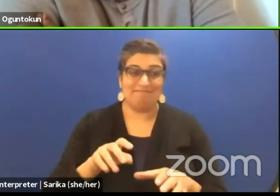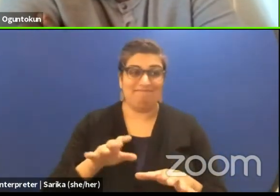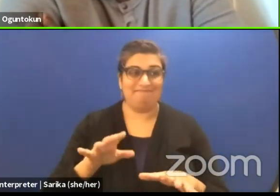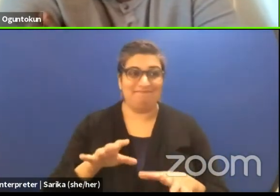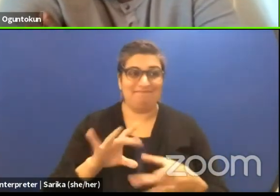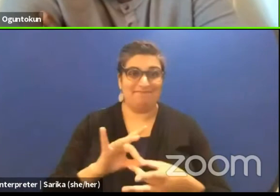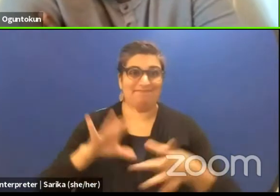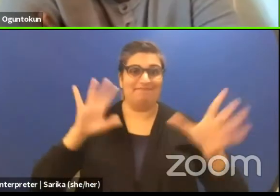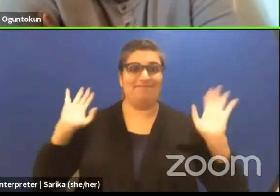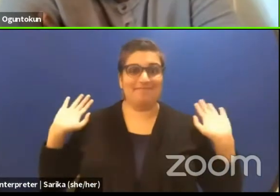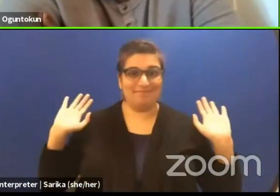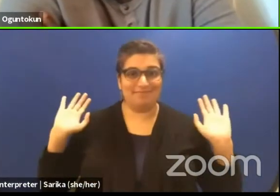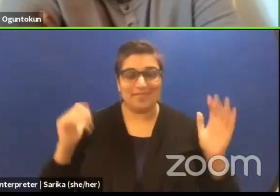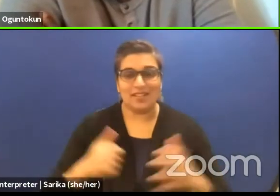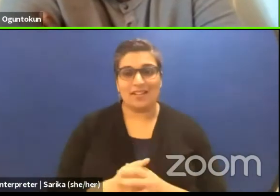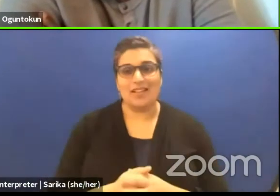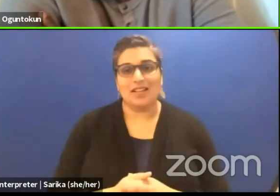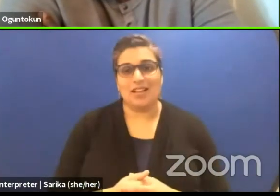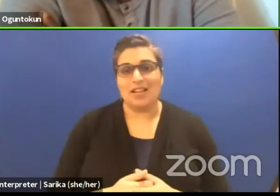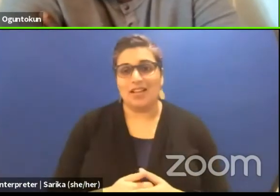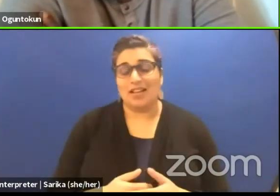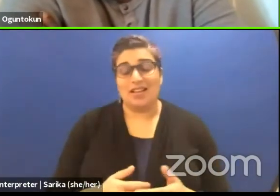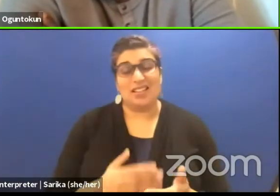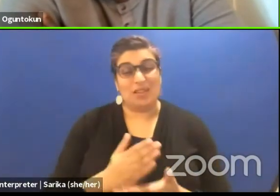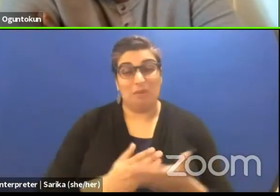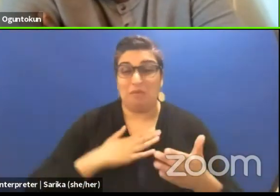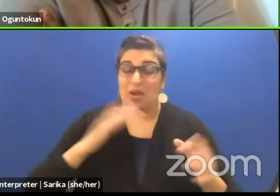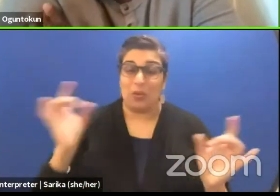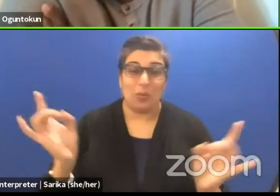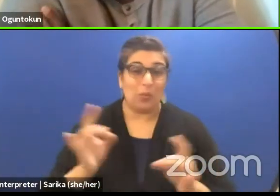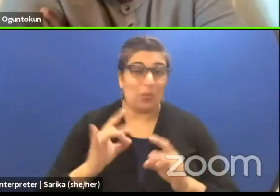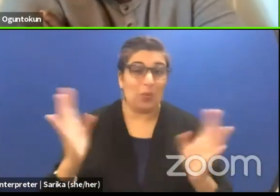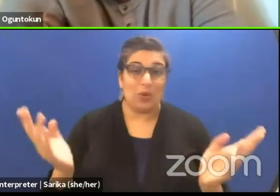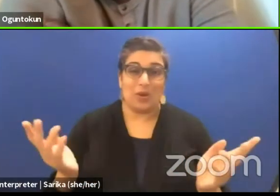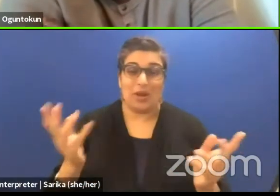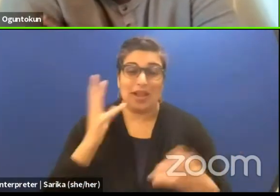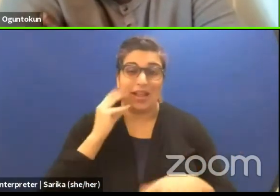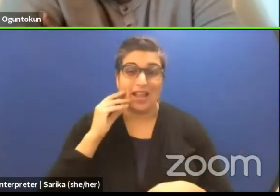One of my most horrendous experiences was trying to write a play with a French writer.